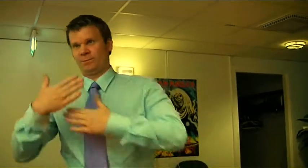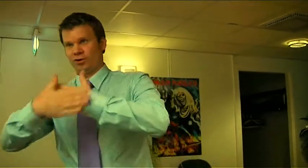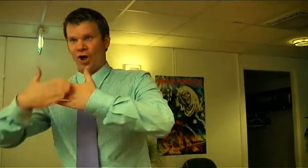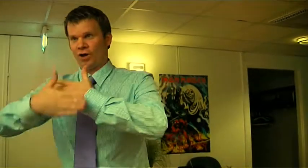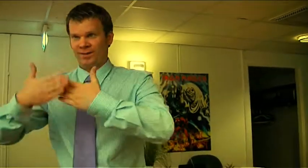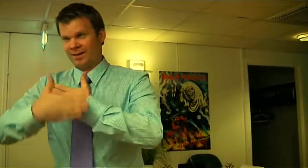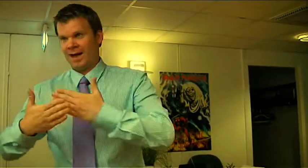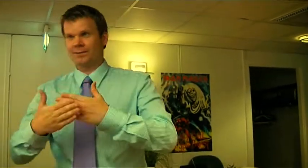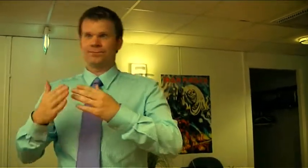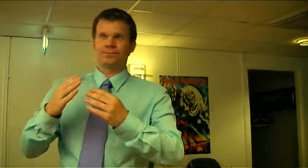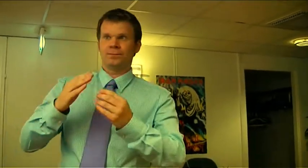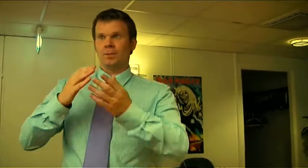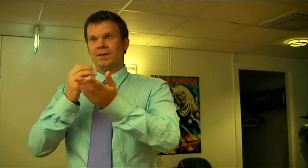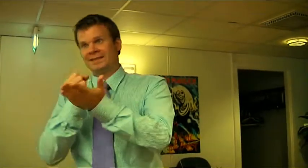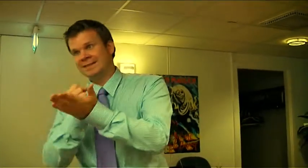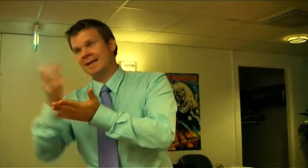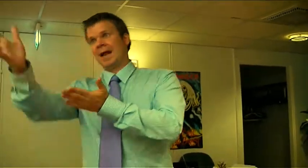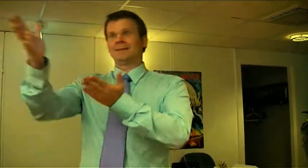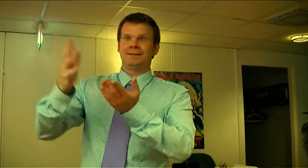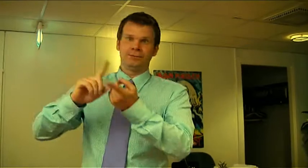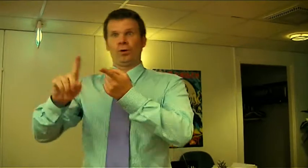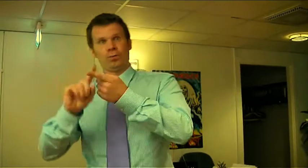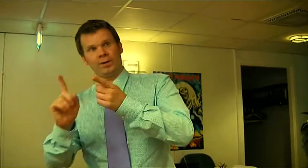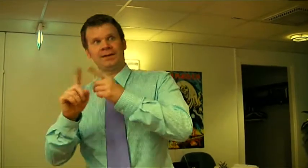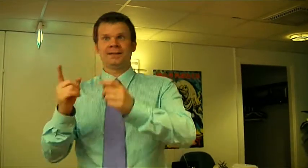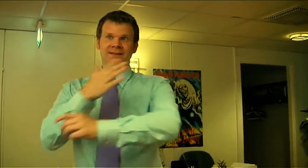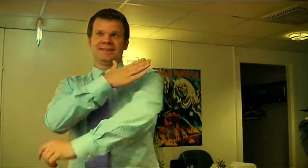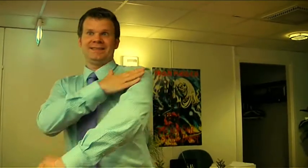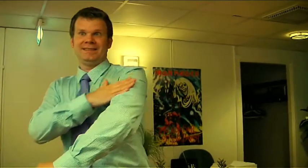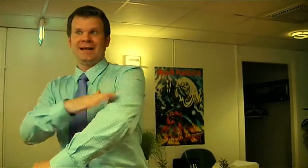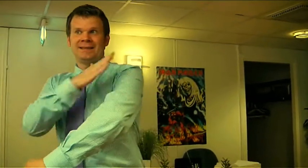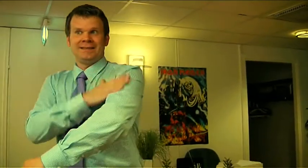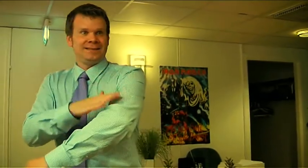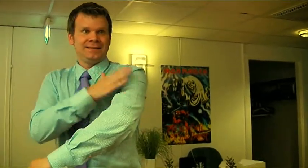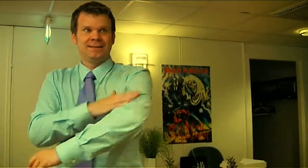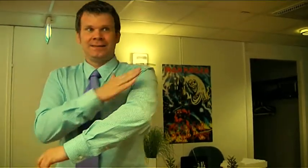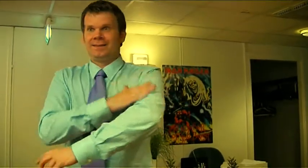Computers, we sell different services...